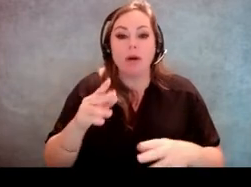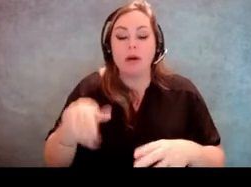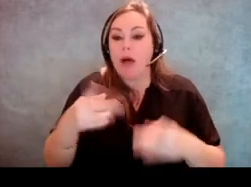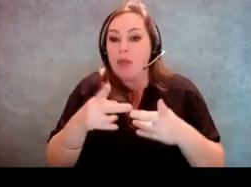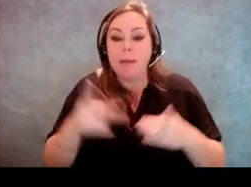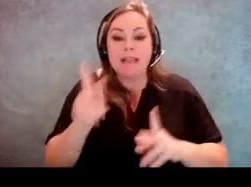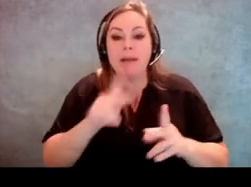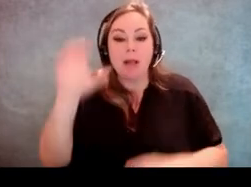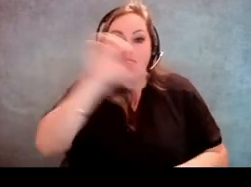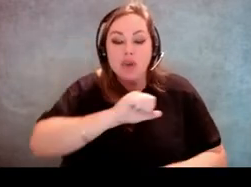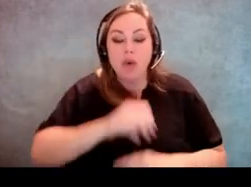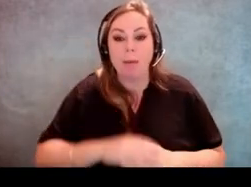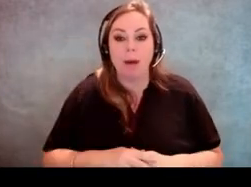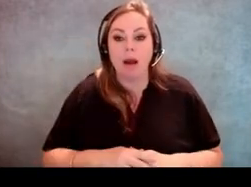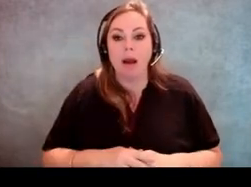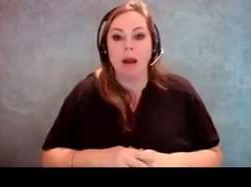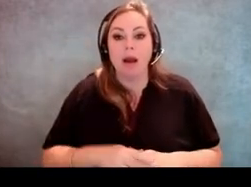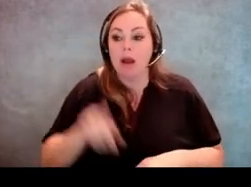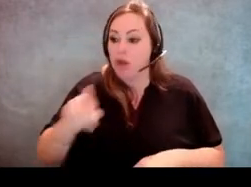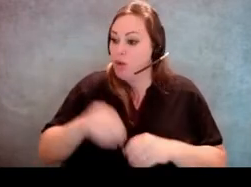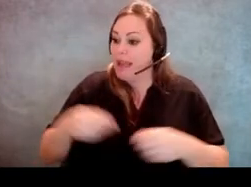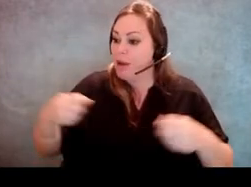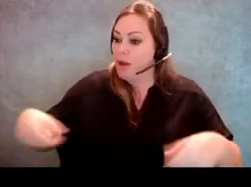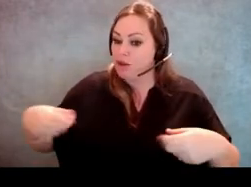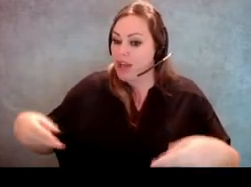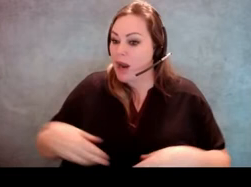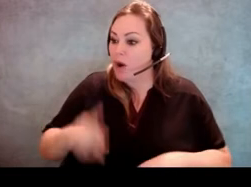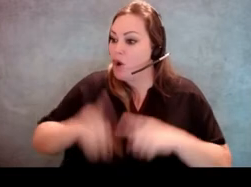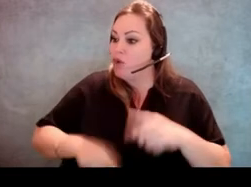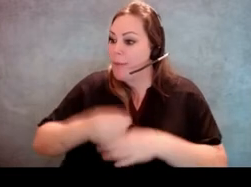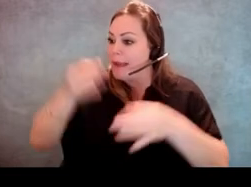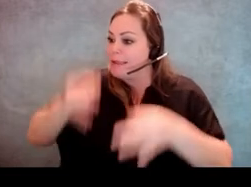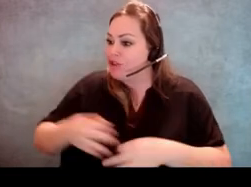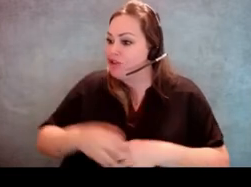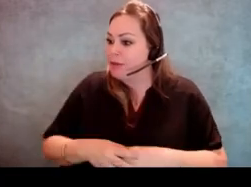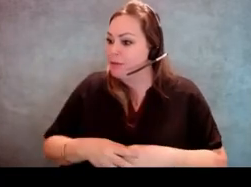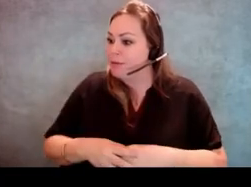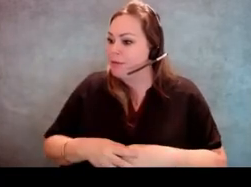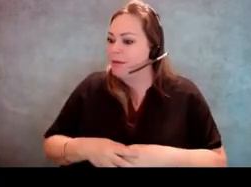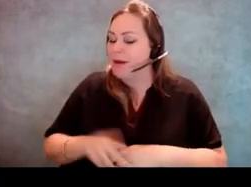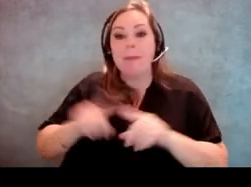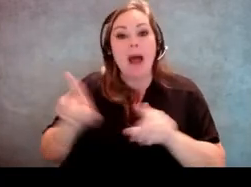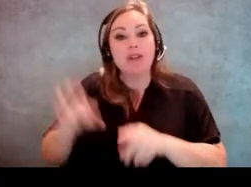in wheelchairs can't make their own decisions or whatever, but they also assume that they're deaf